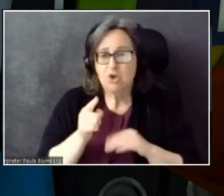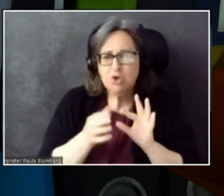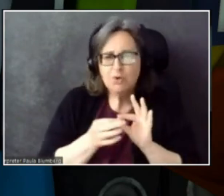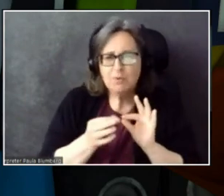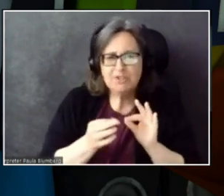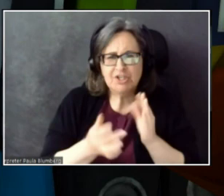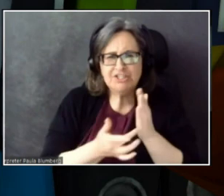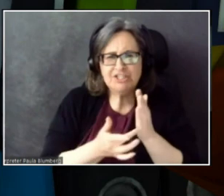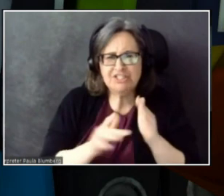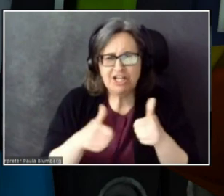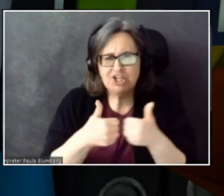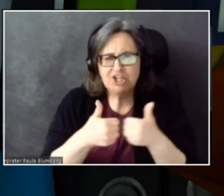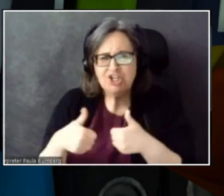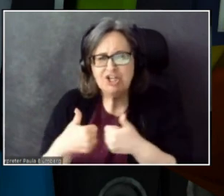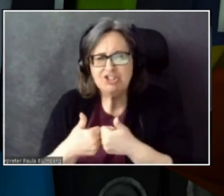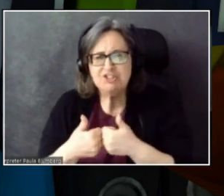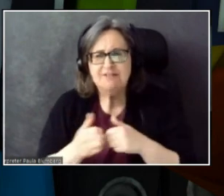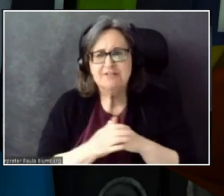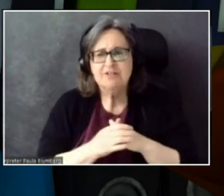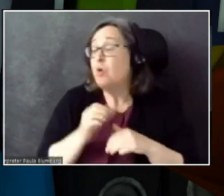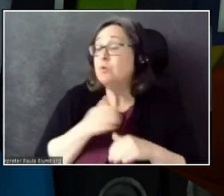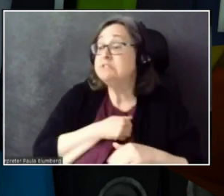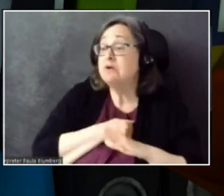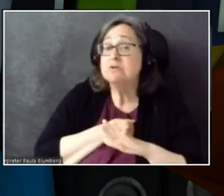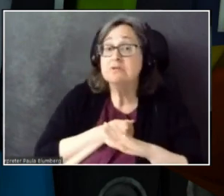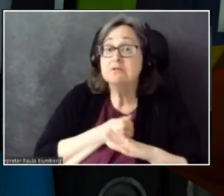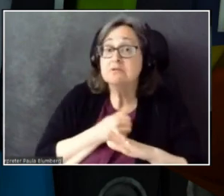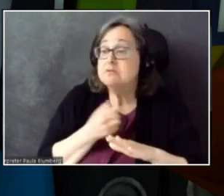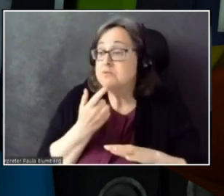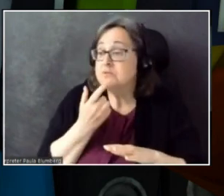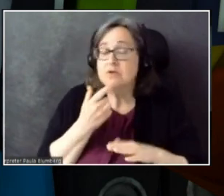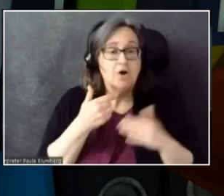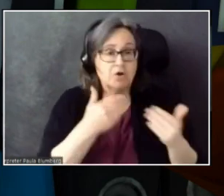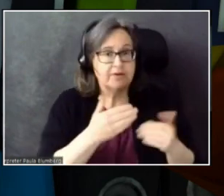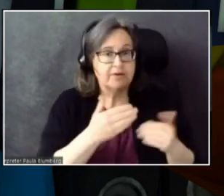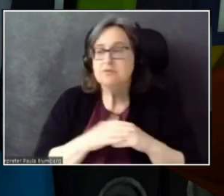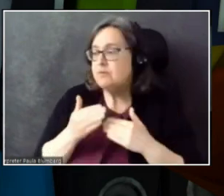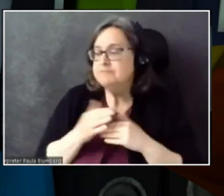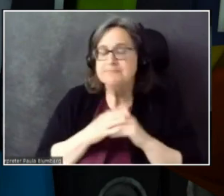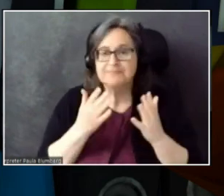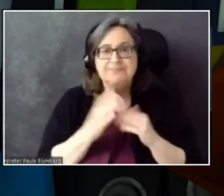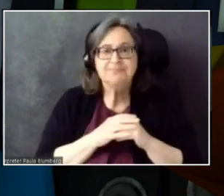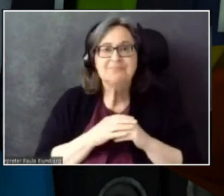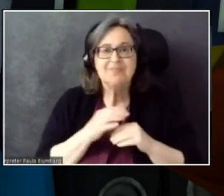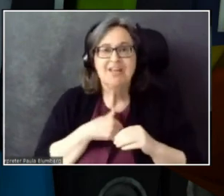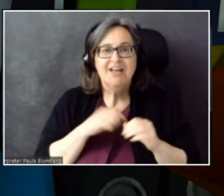Oh, sorry. Go ahead. I can comment on that.